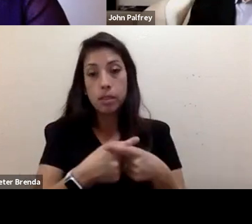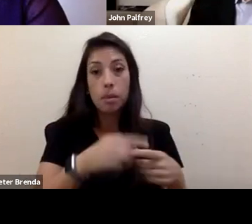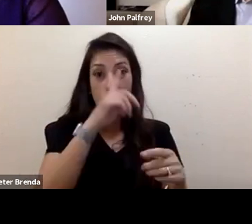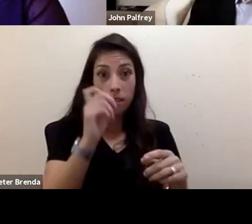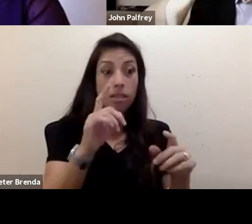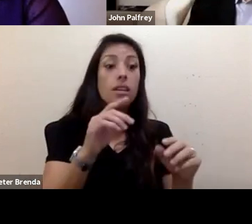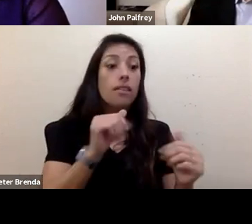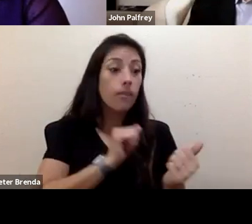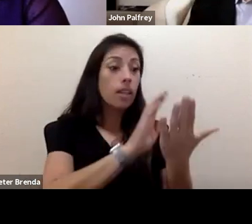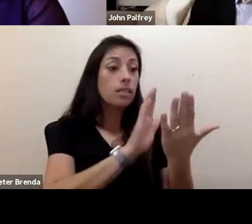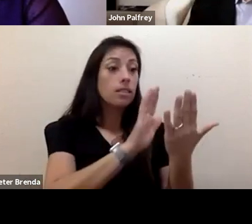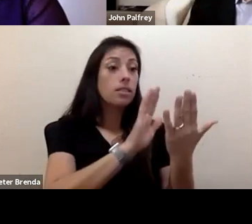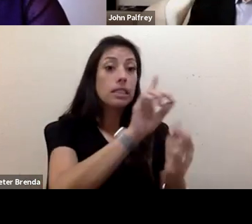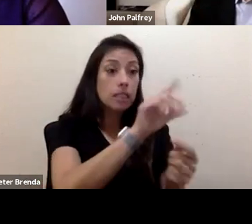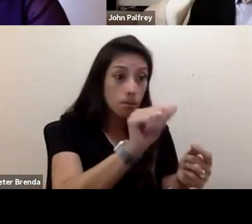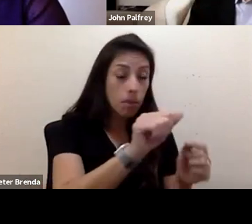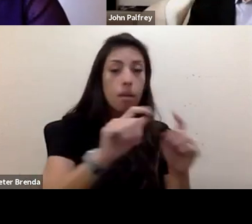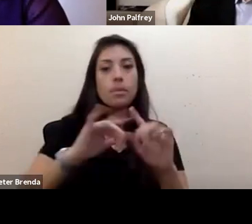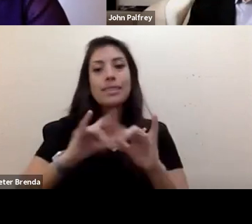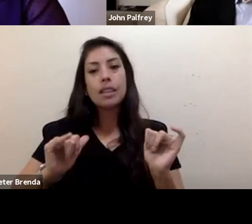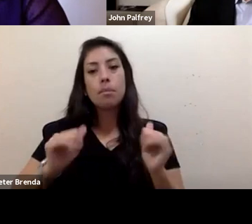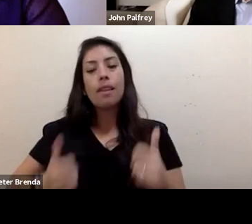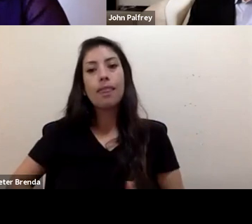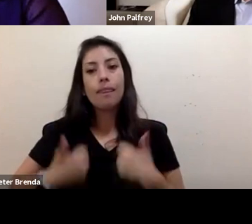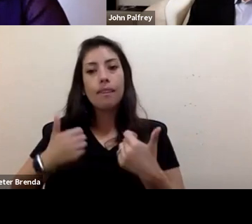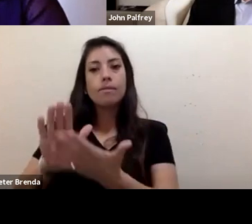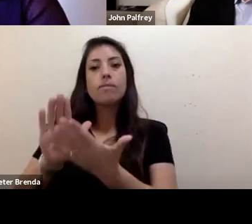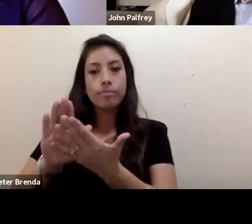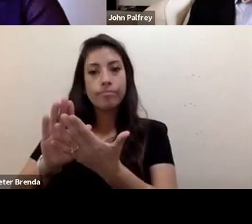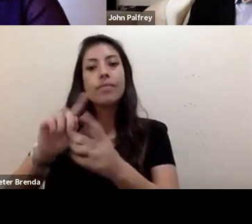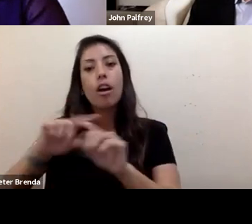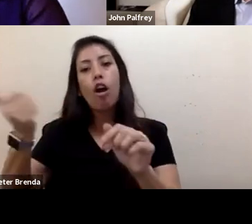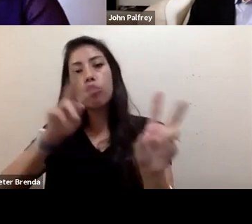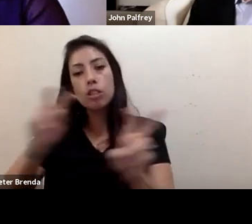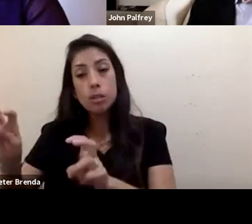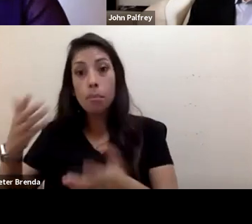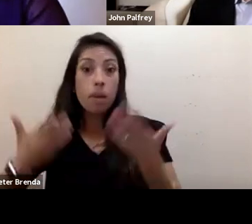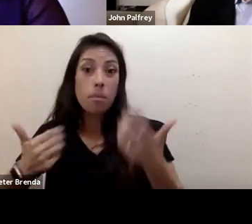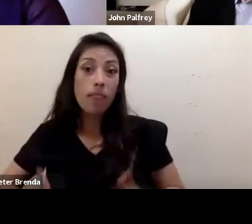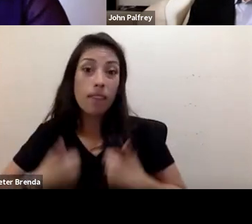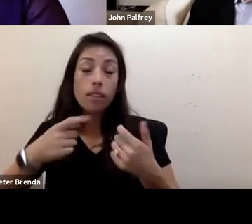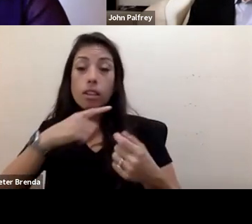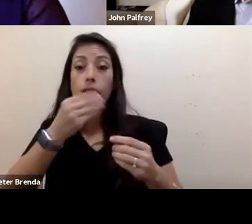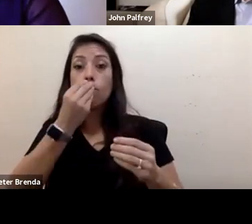we're also facing other issues, like living in food deserts, without access to accessible transportation,